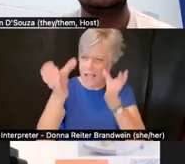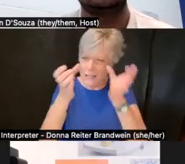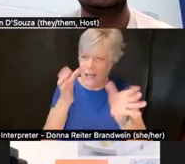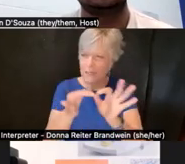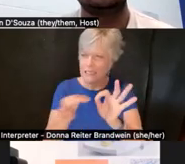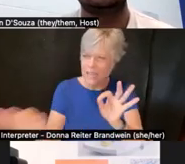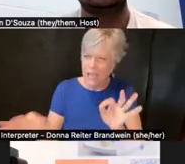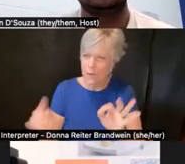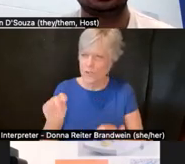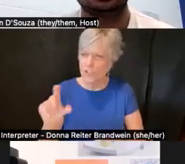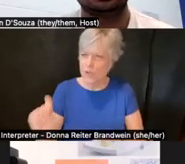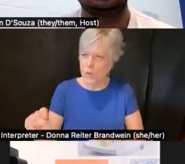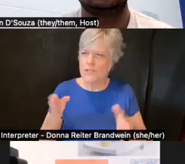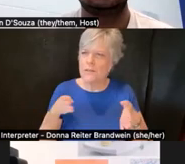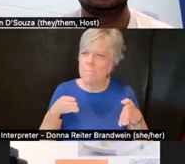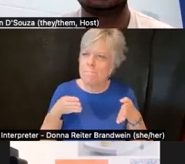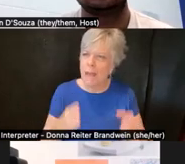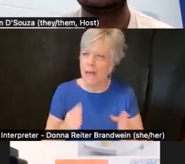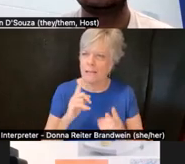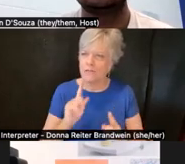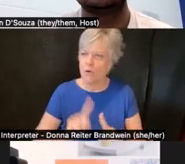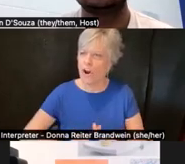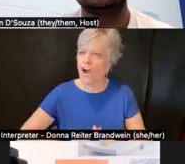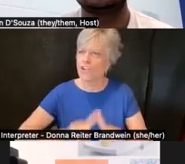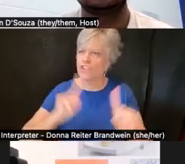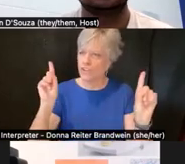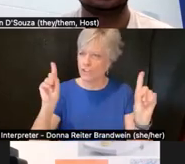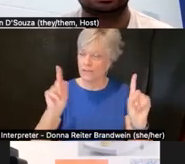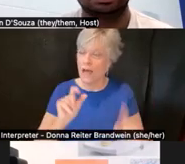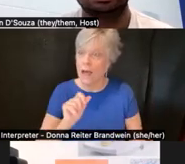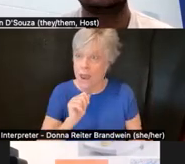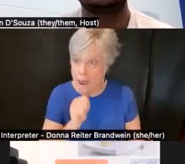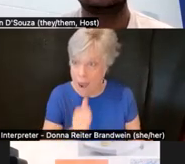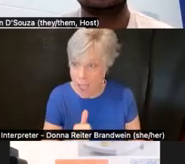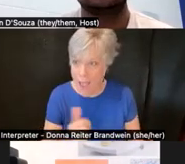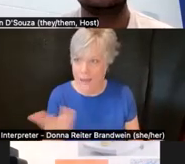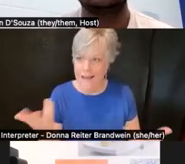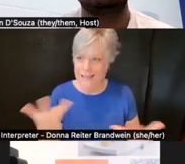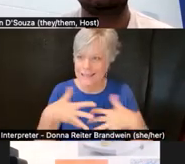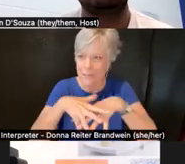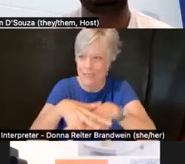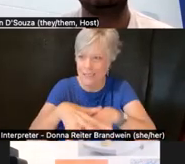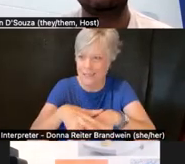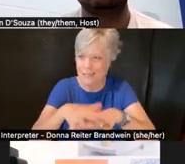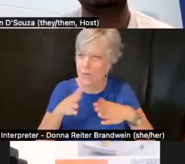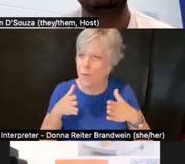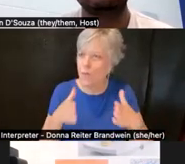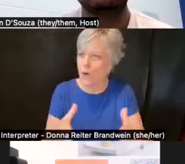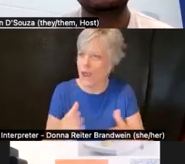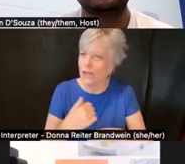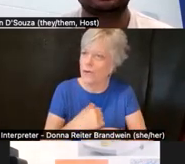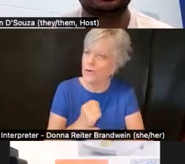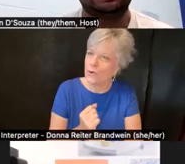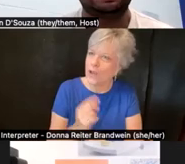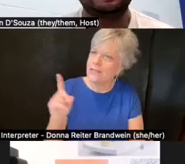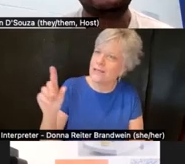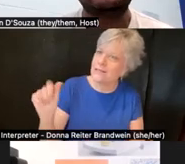and methods for an alternative non-assimilationist way to create disability representations